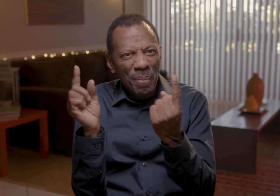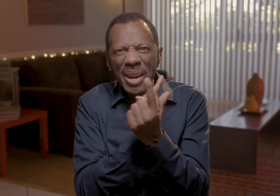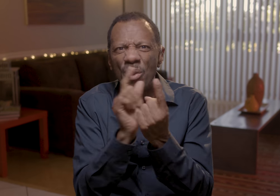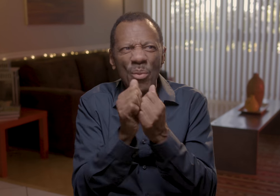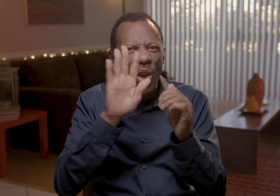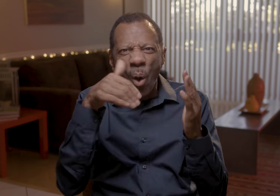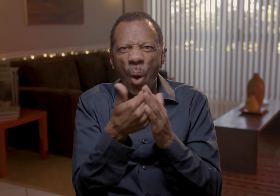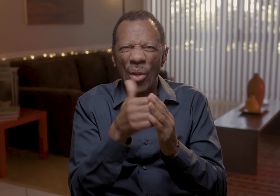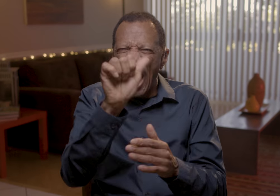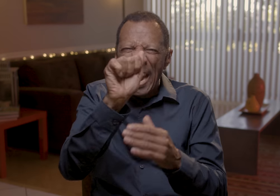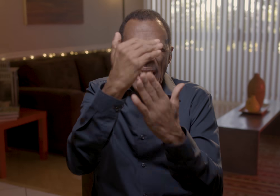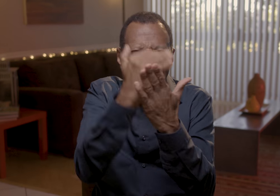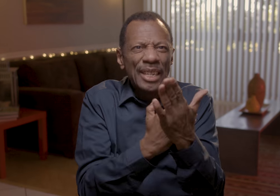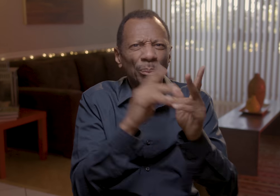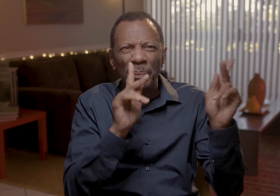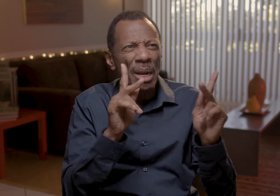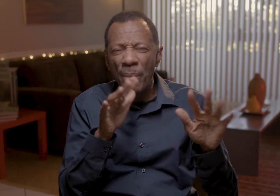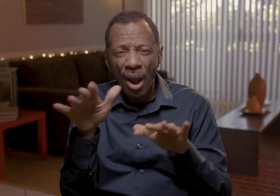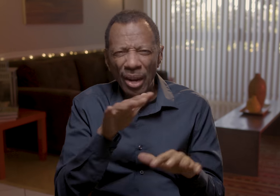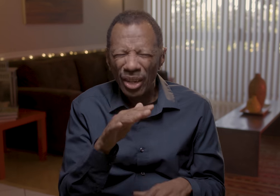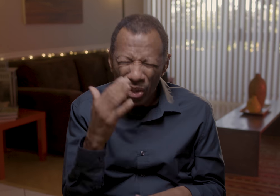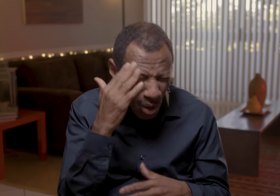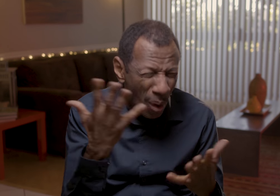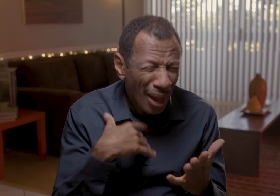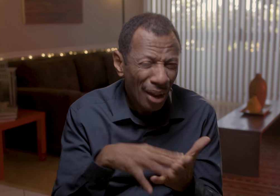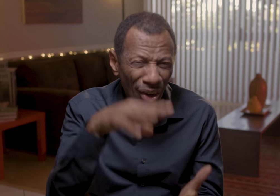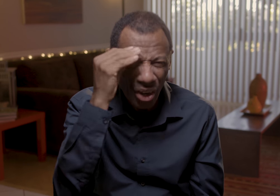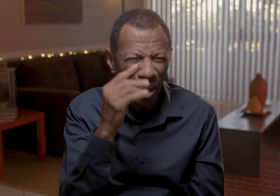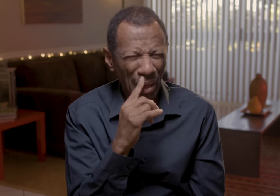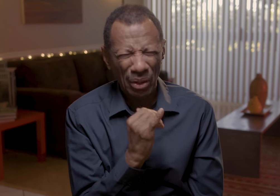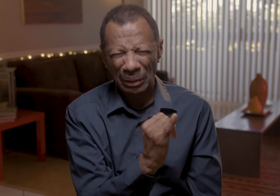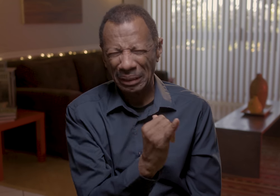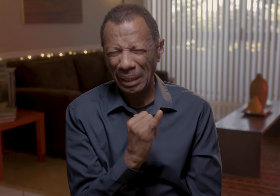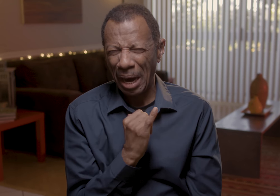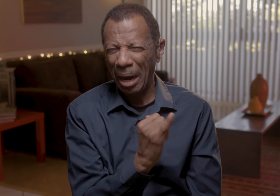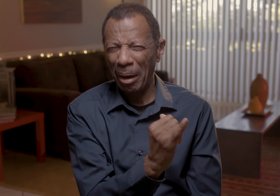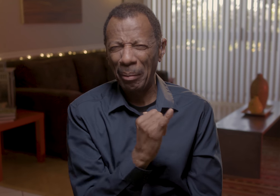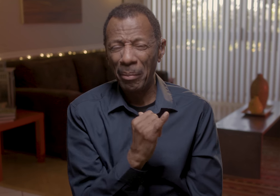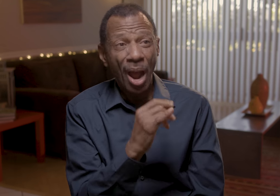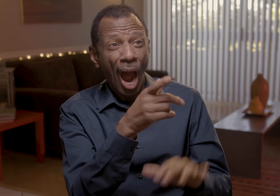Meeting with all the A-listers people, as I go. Know what I learned? We are just the same.